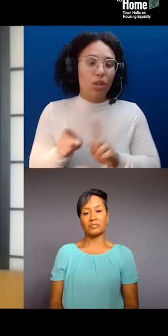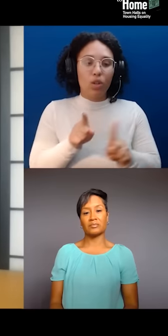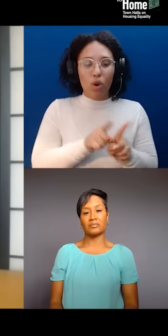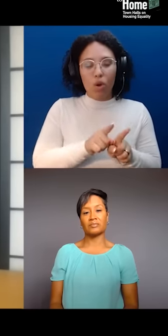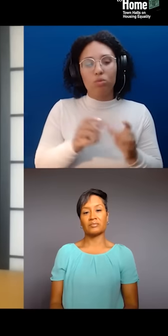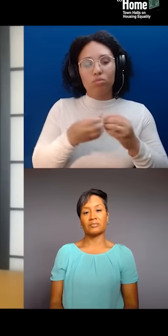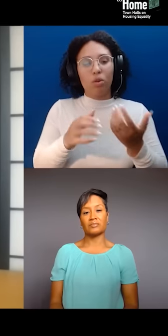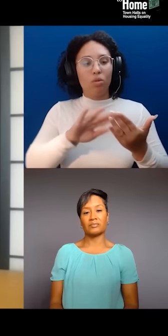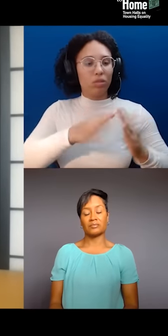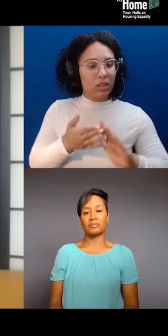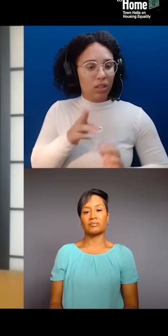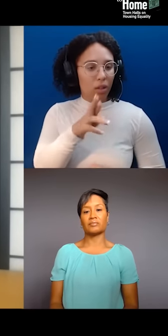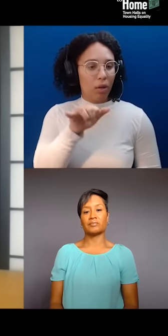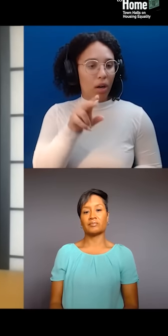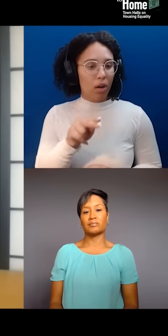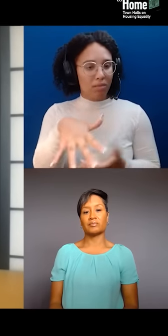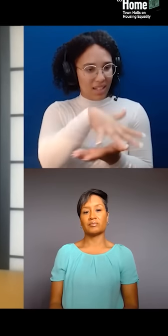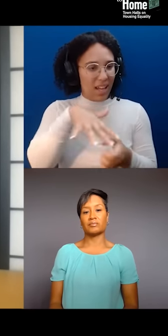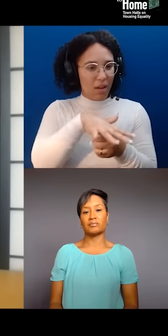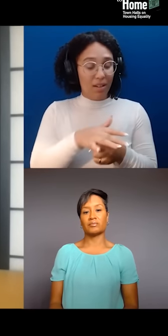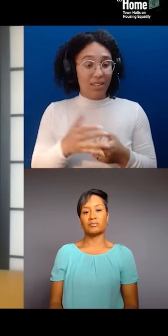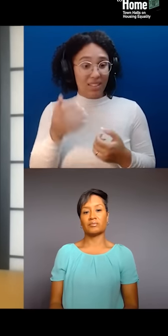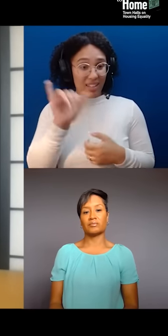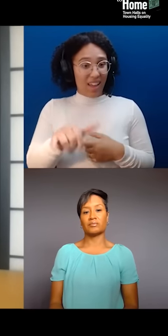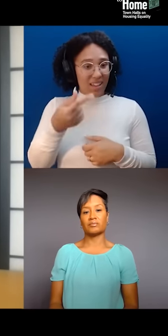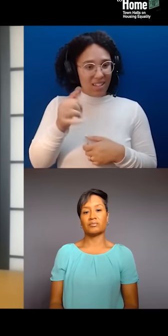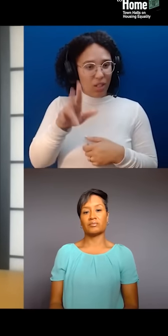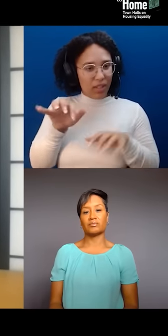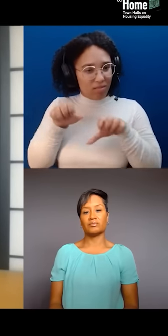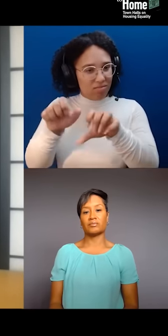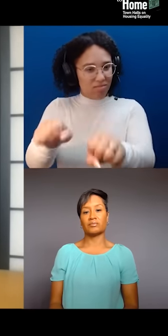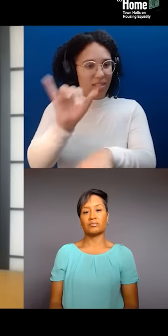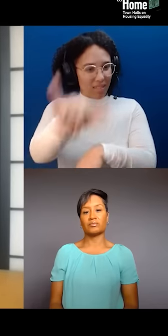And what does that look like? You know, it looks like the fact that the Latina,